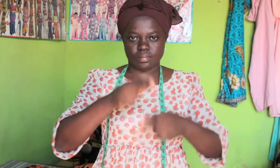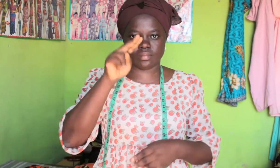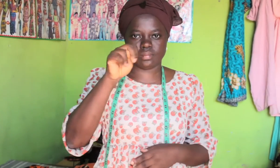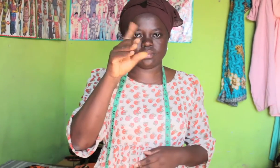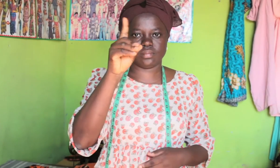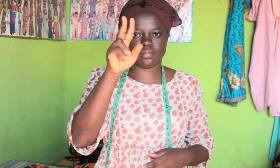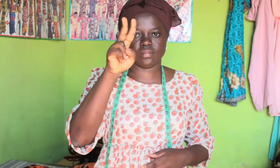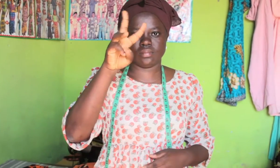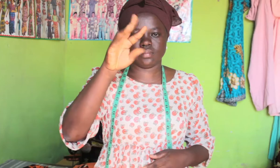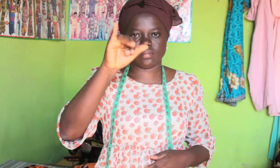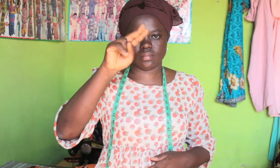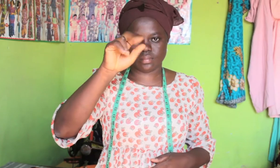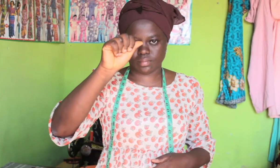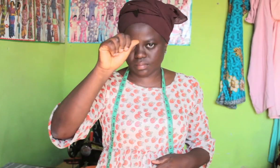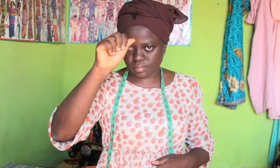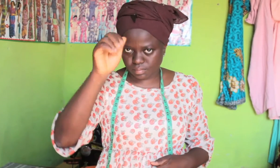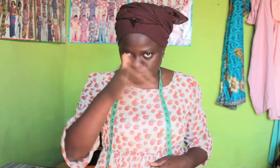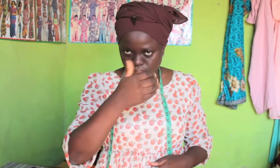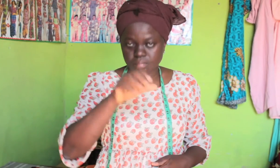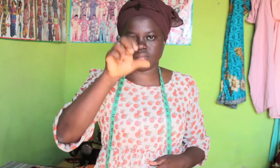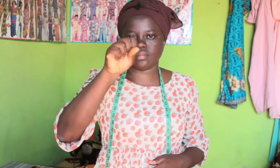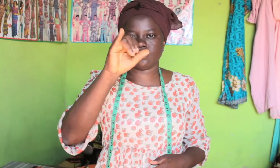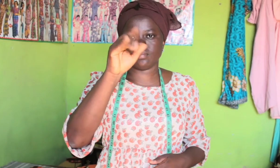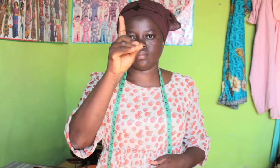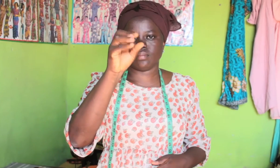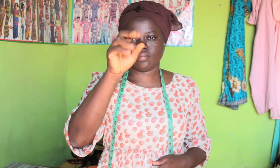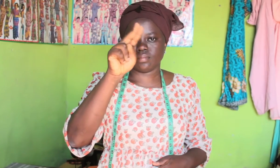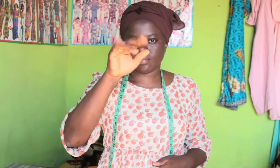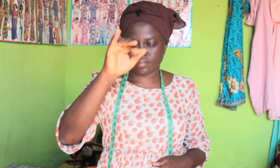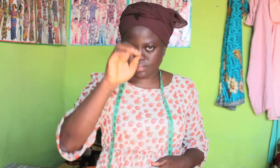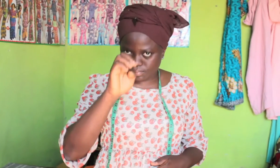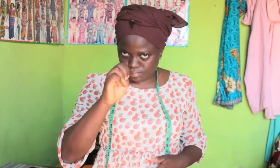My name is Nduwimana Sidonie, and my name sign is this.